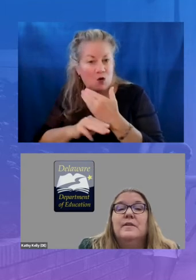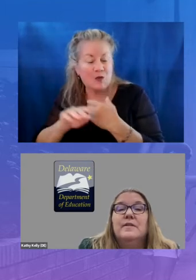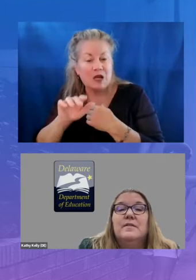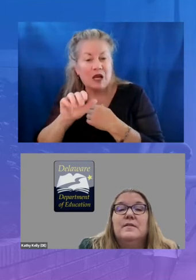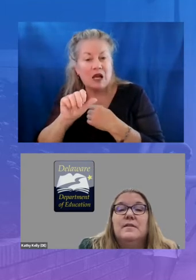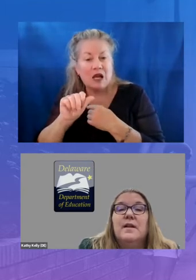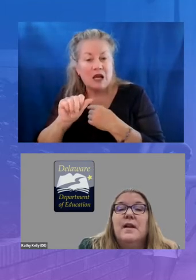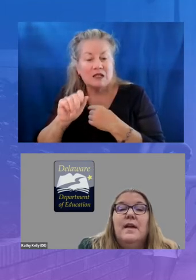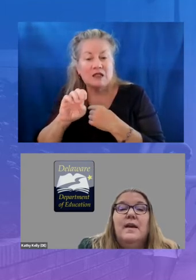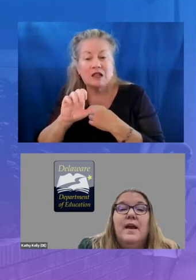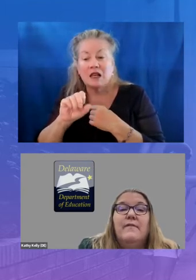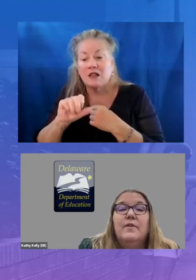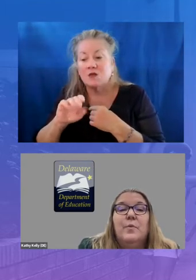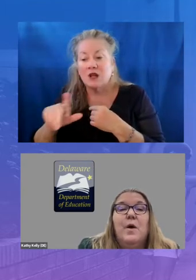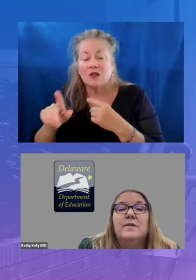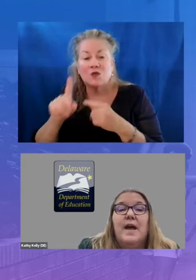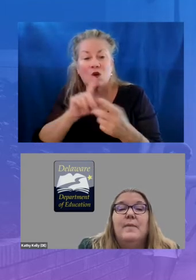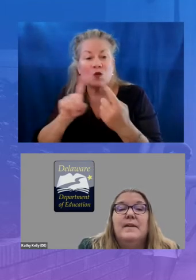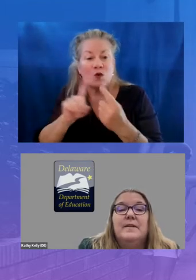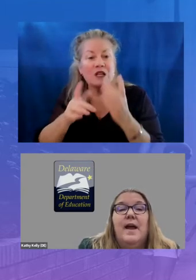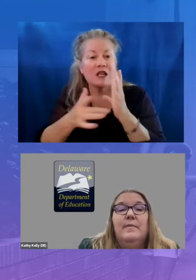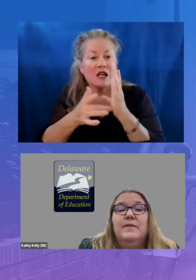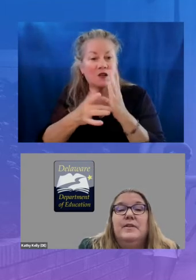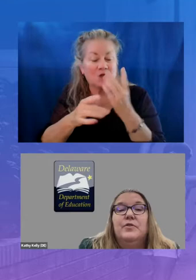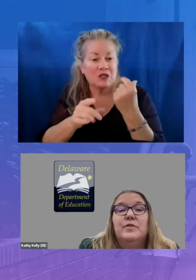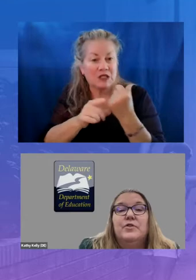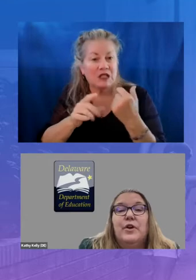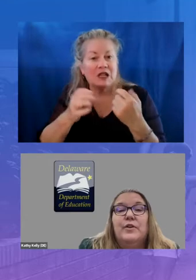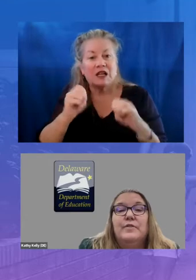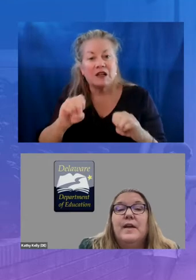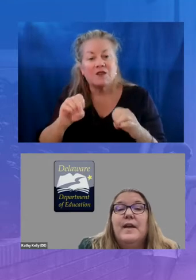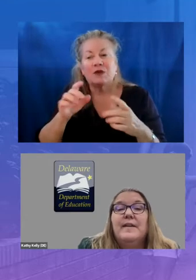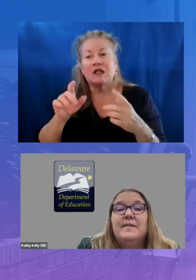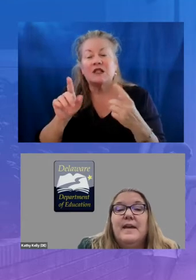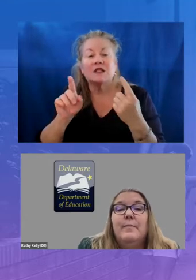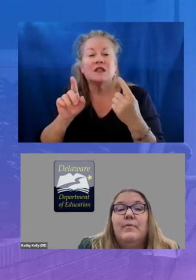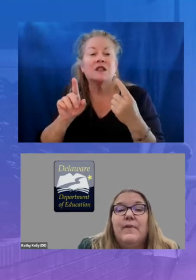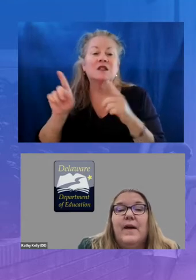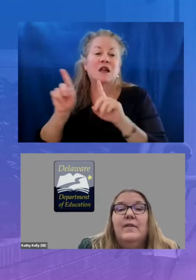assistance in an effort to walk side by side with districts and charters as they provide the